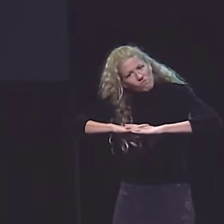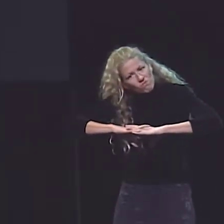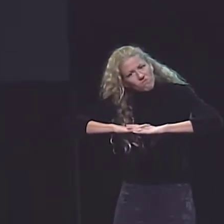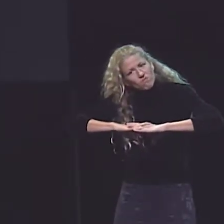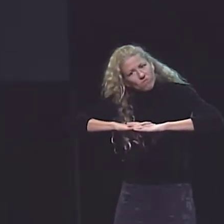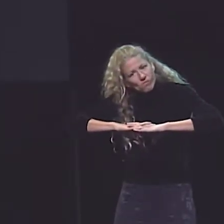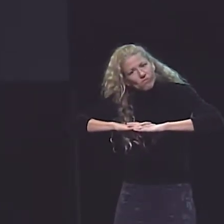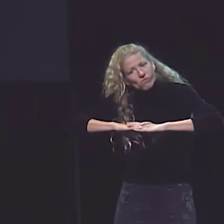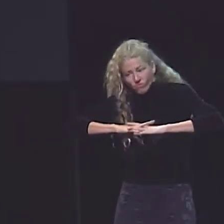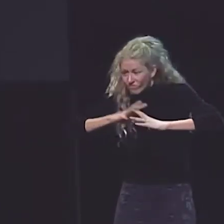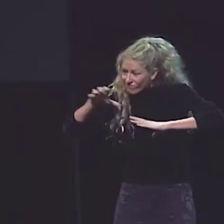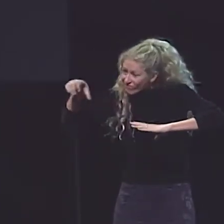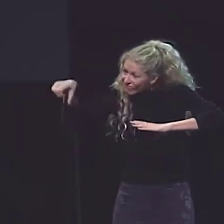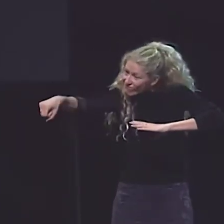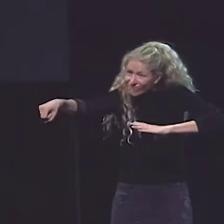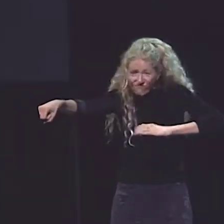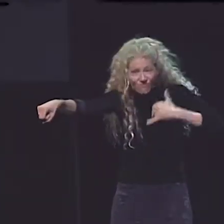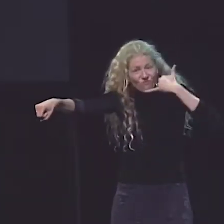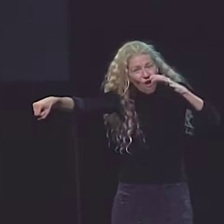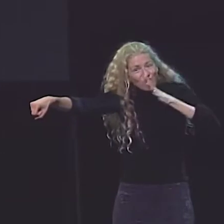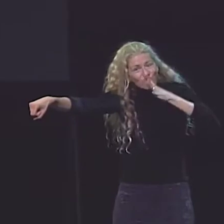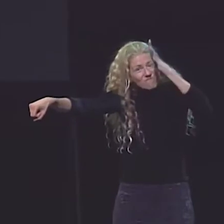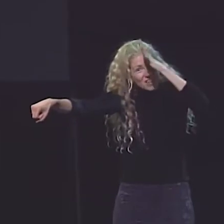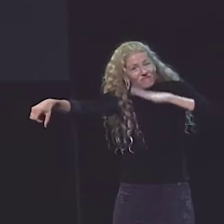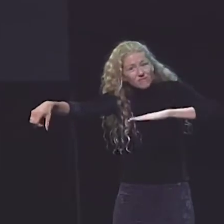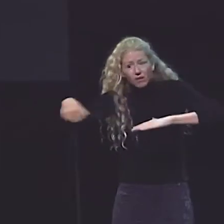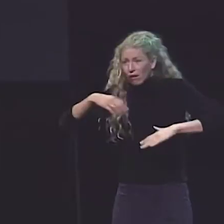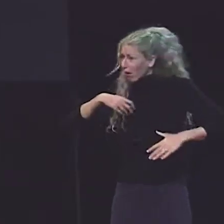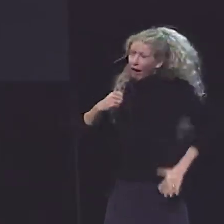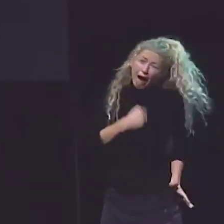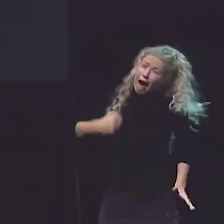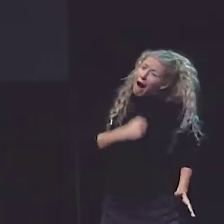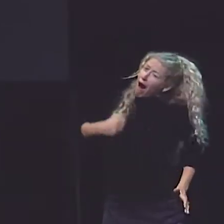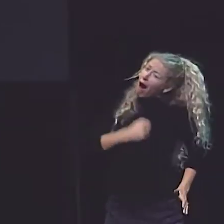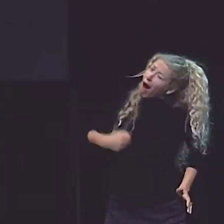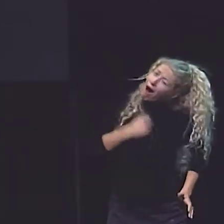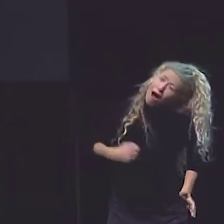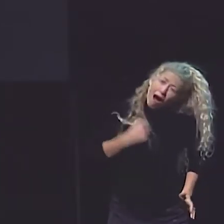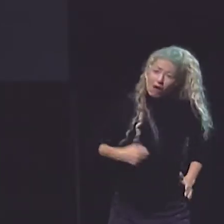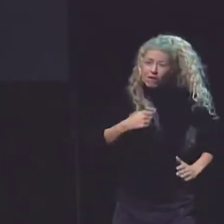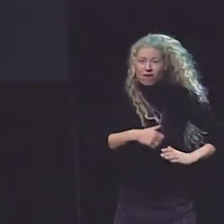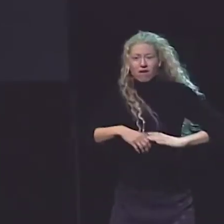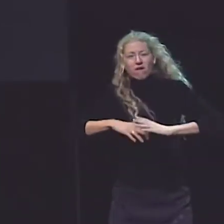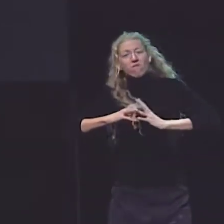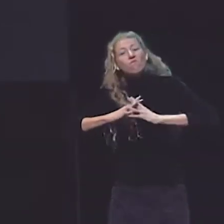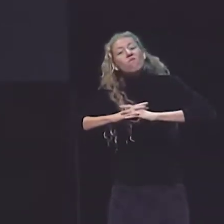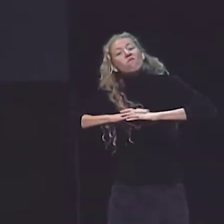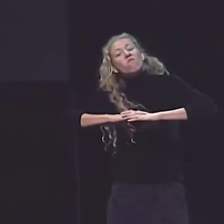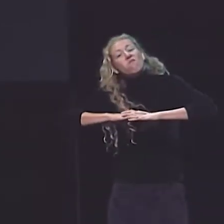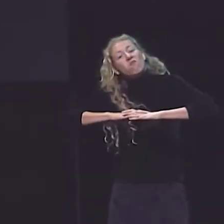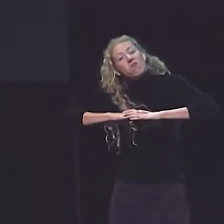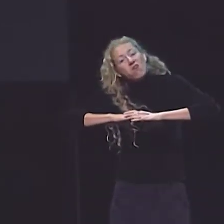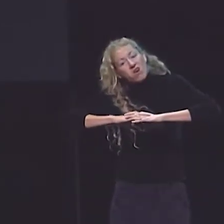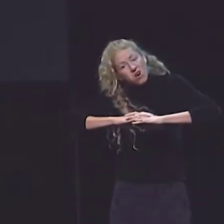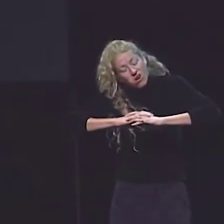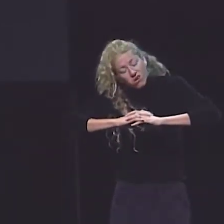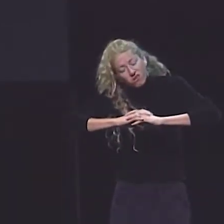AND REGARDED ME STERNLY. "TIME TO PHONE YOUR PARENTS," HE SAID. "NO, NO, I'M SO SORRY, I'M SO SORRY," I SAID.